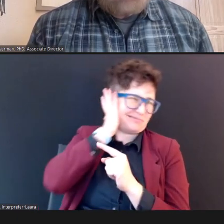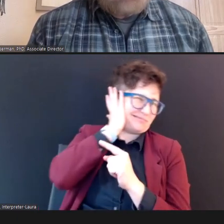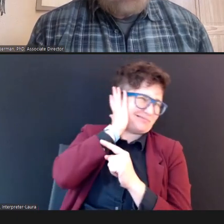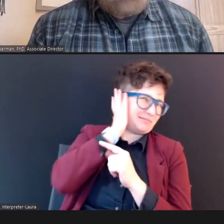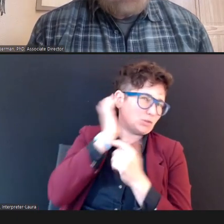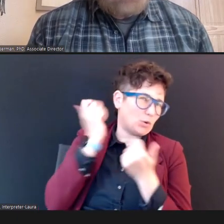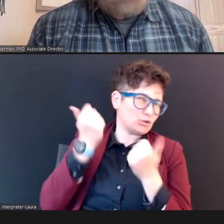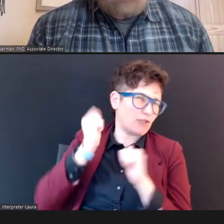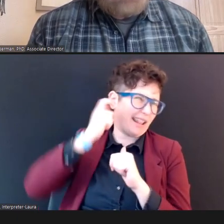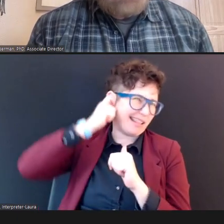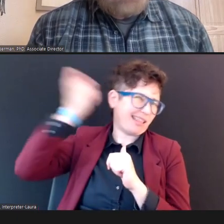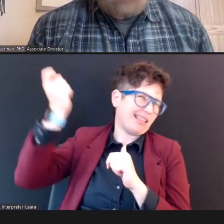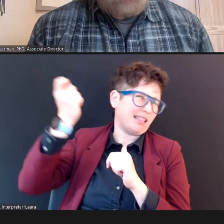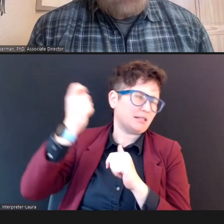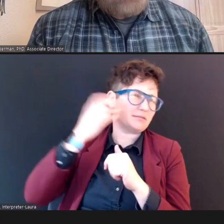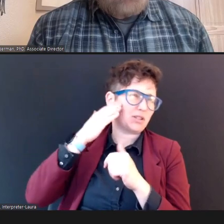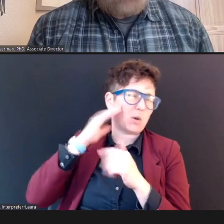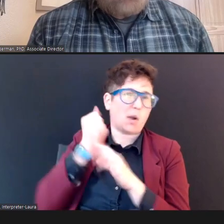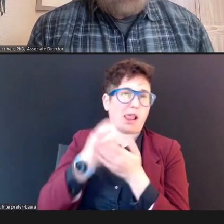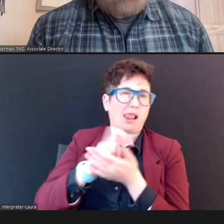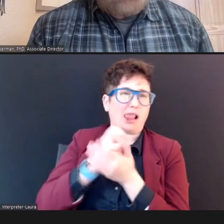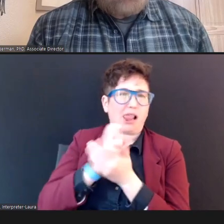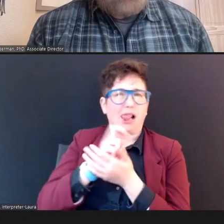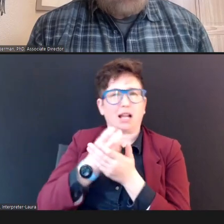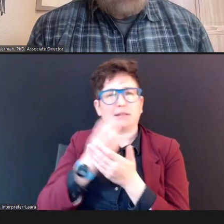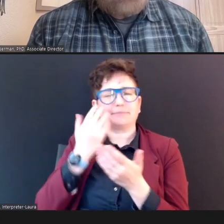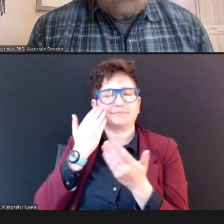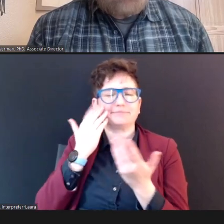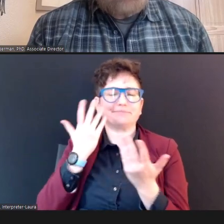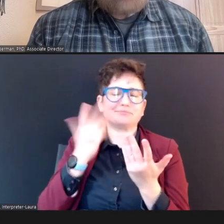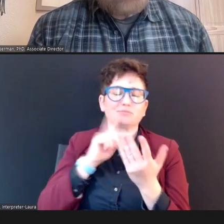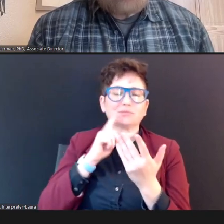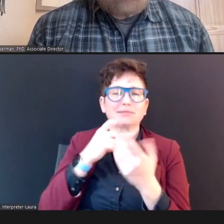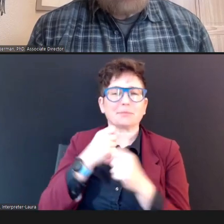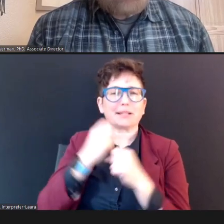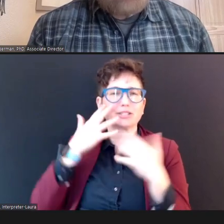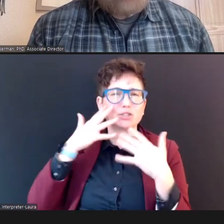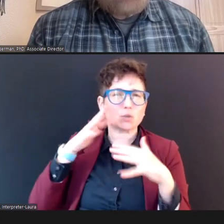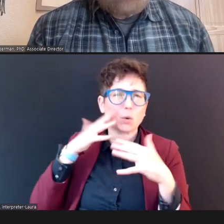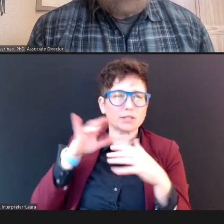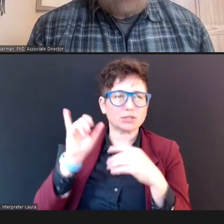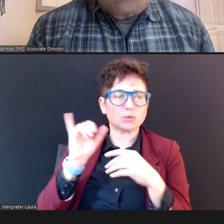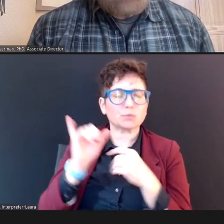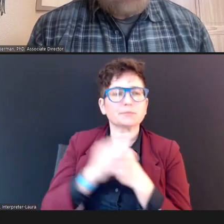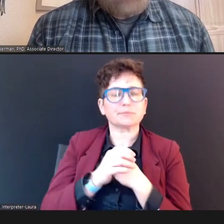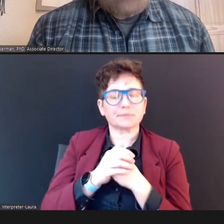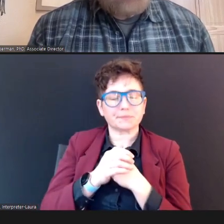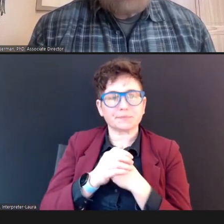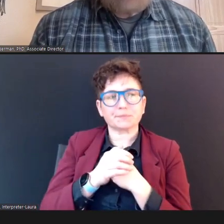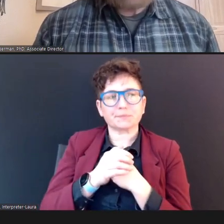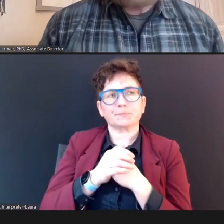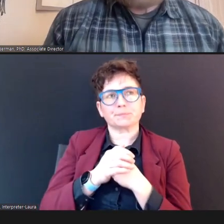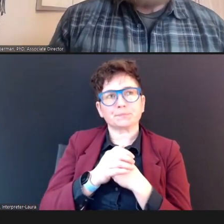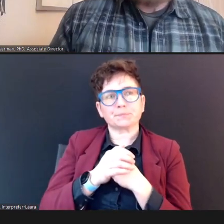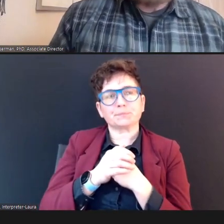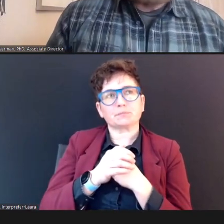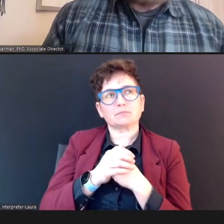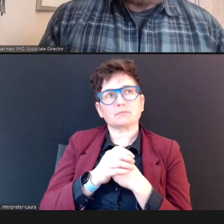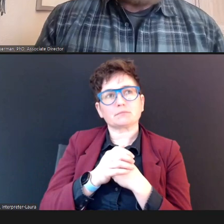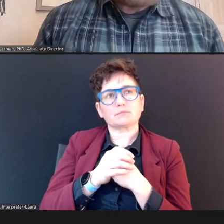out or wiggly or making -- making noise, so, I -- and a key point, to probe placement is: